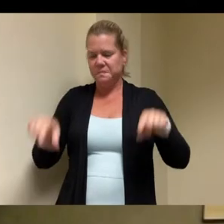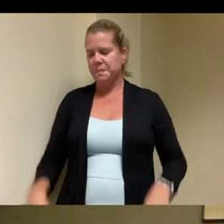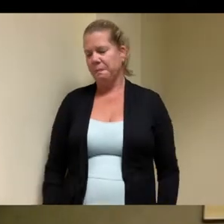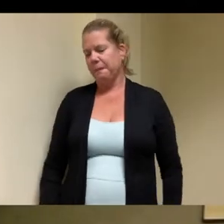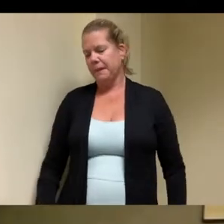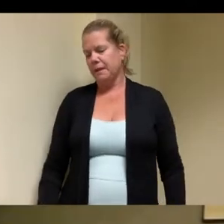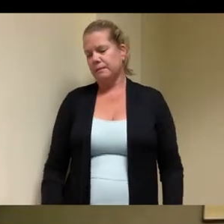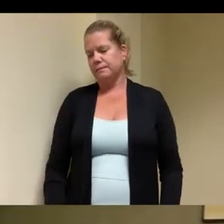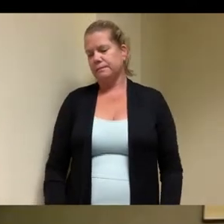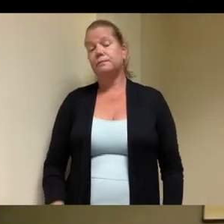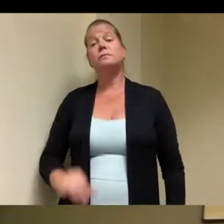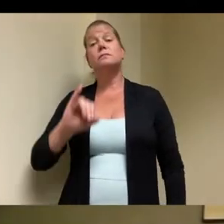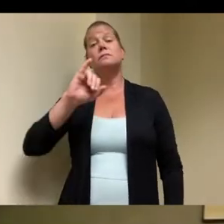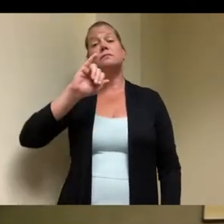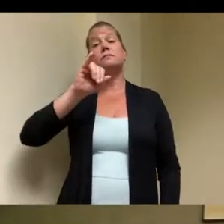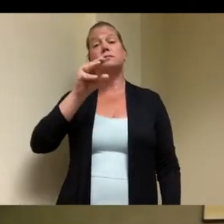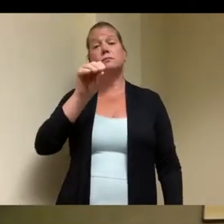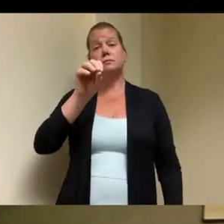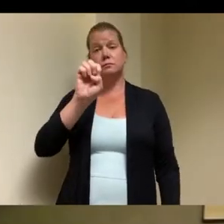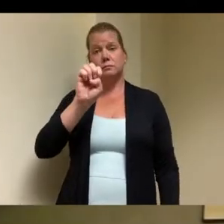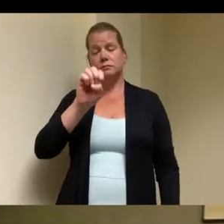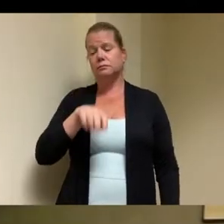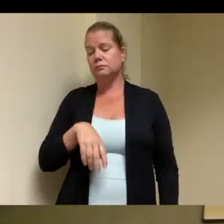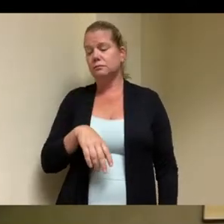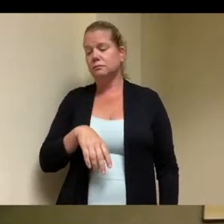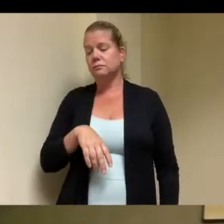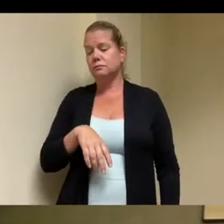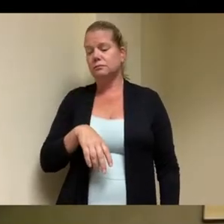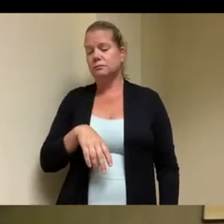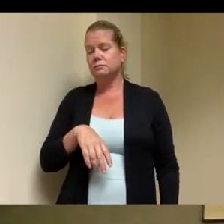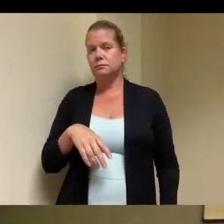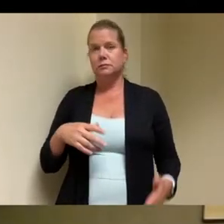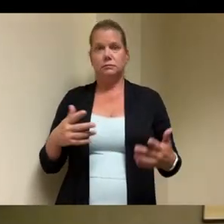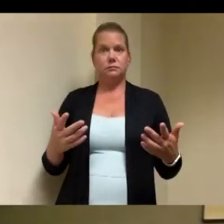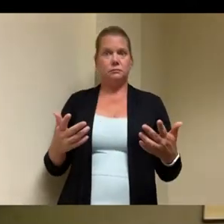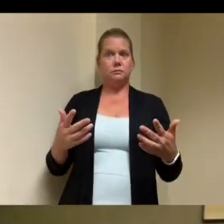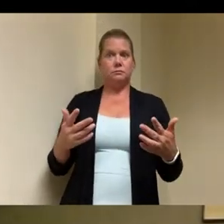you know what are the special challenges to to create a property for folks who